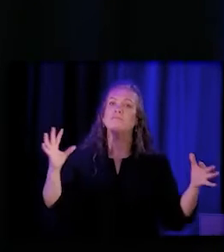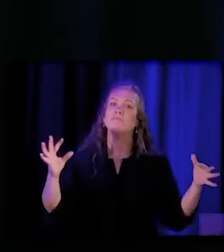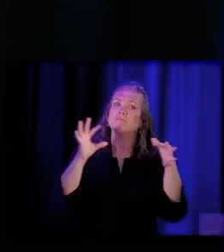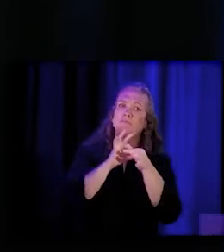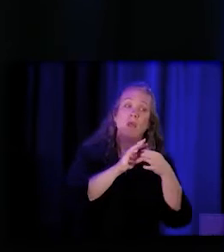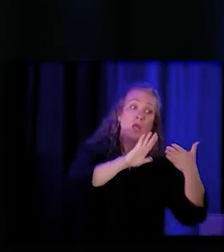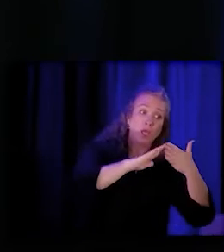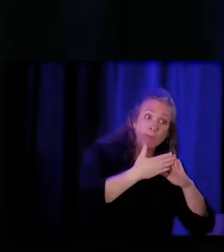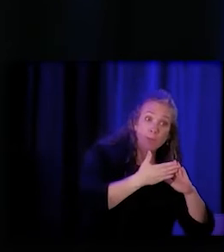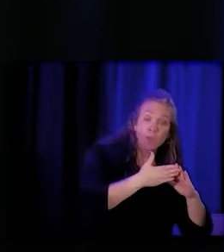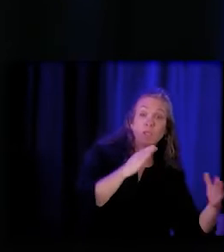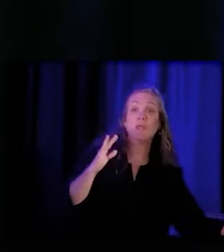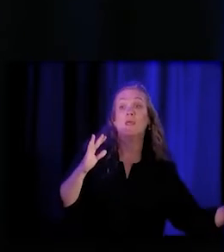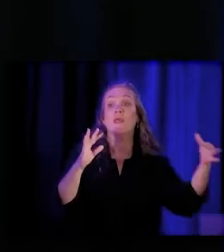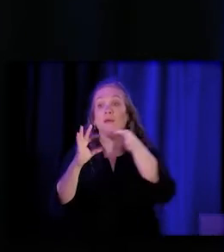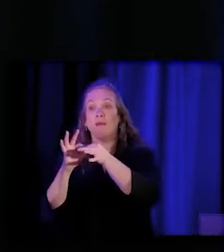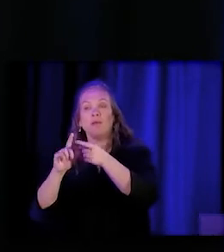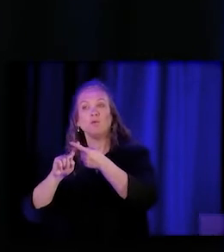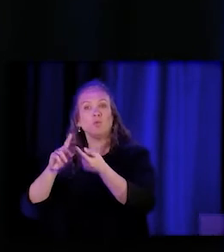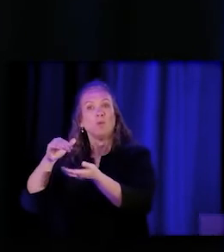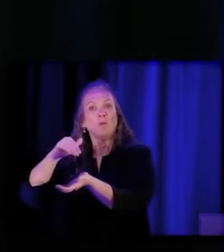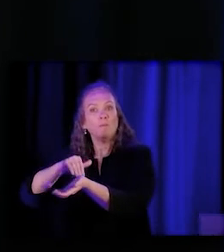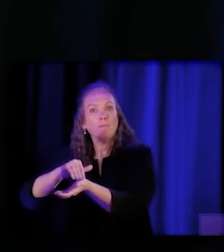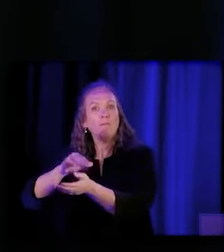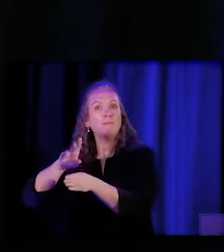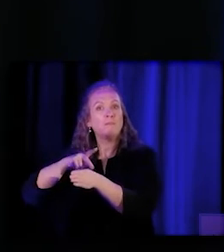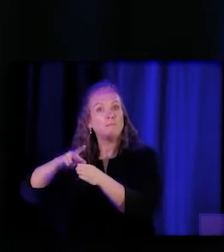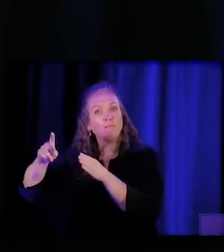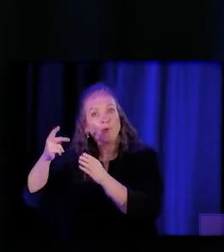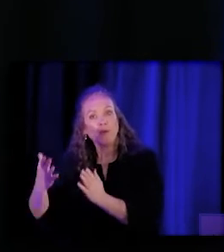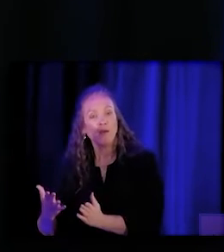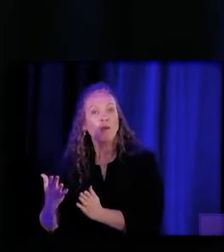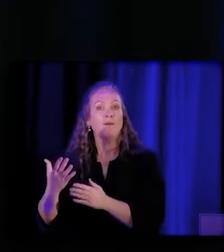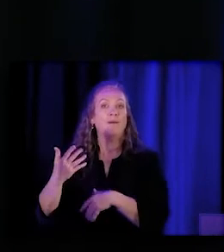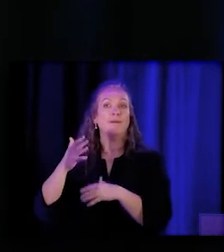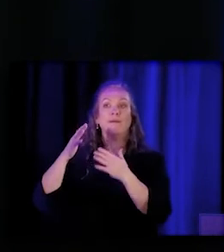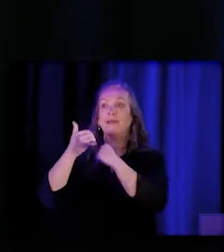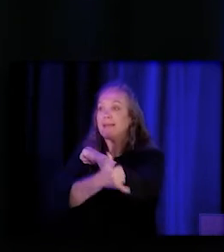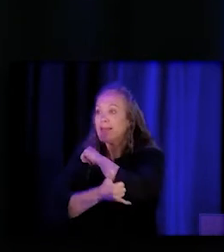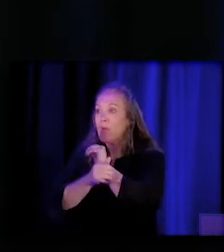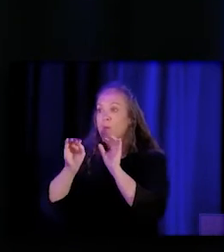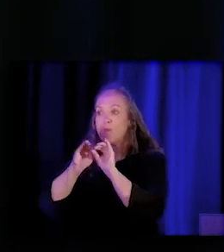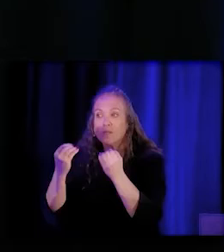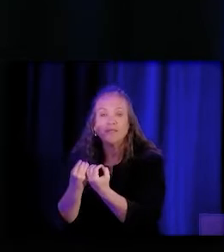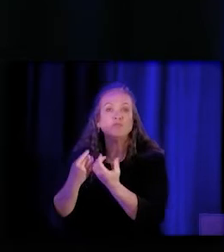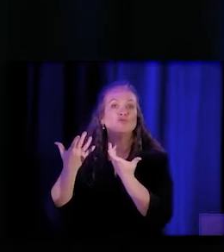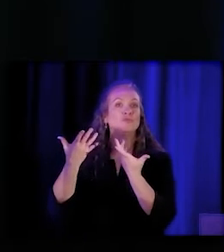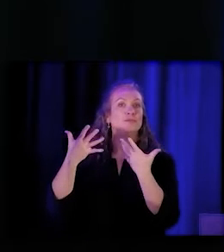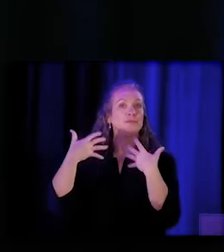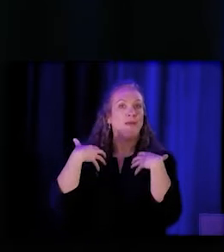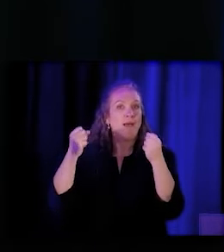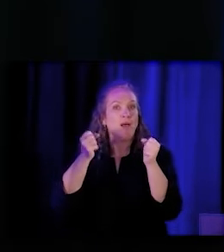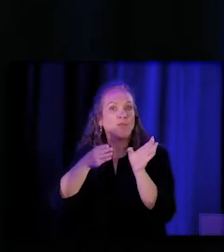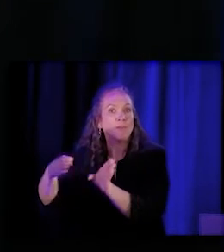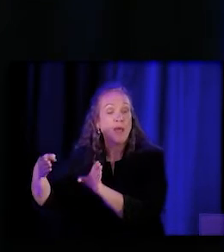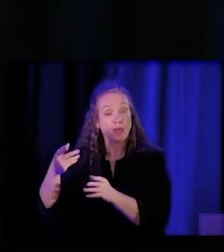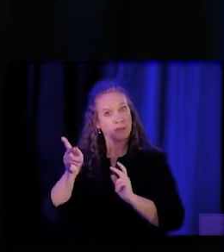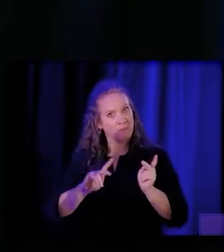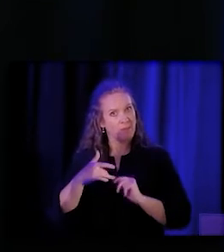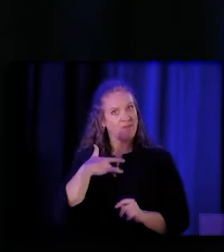and between providers, county organizations and health plans so that people can feel like they see themselves.